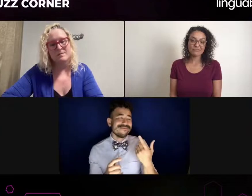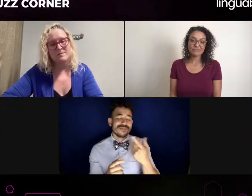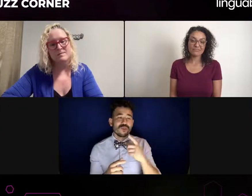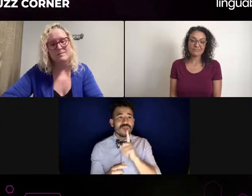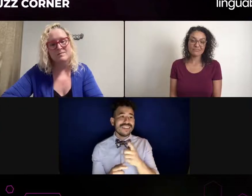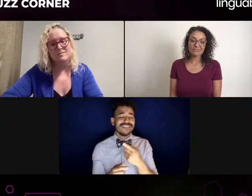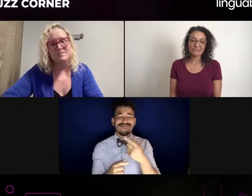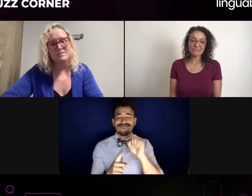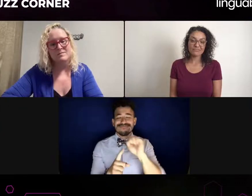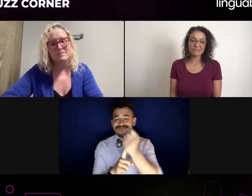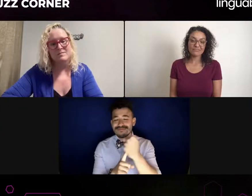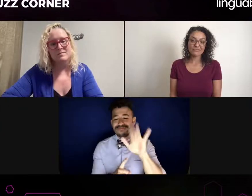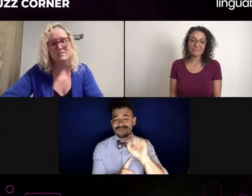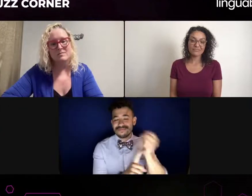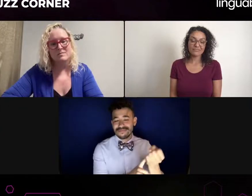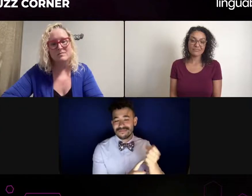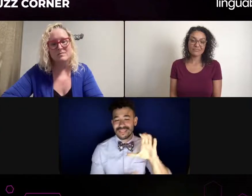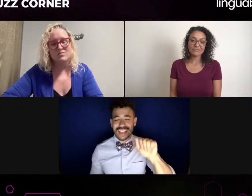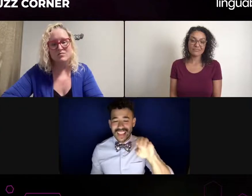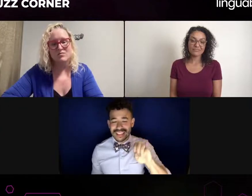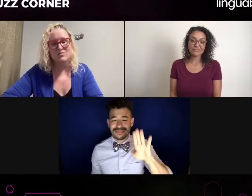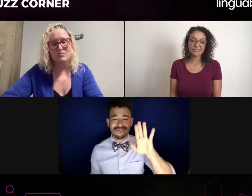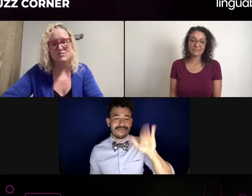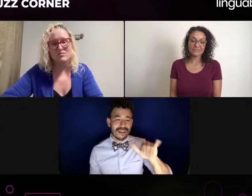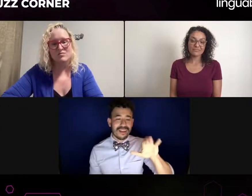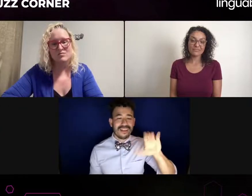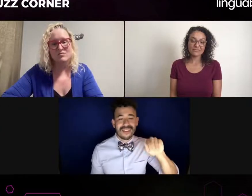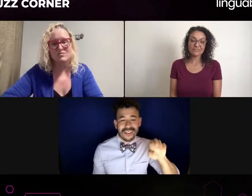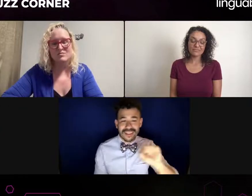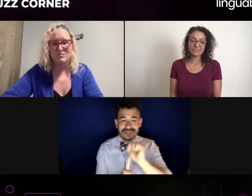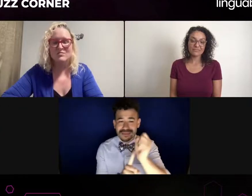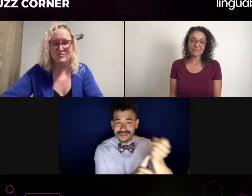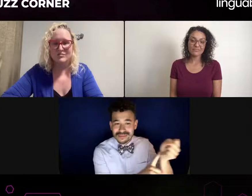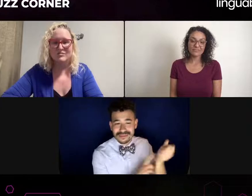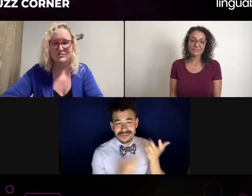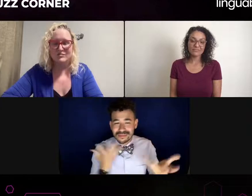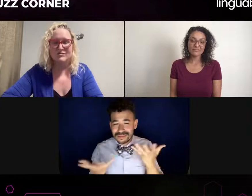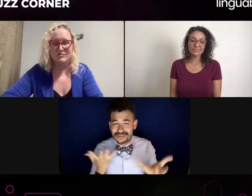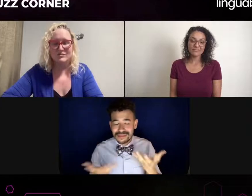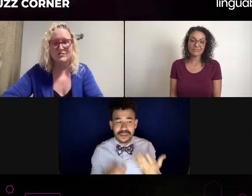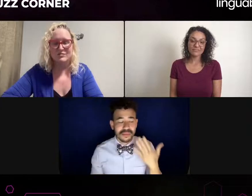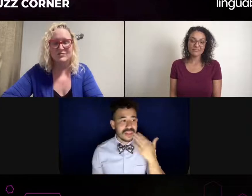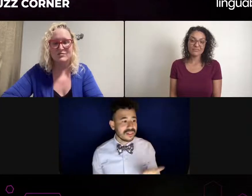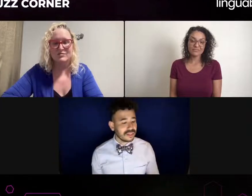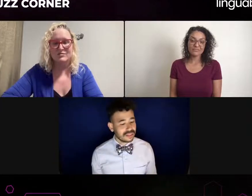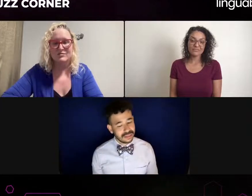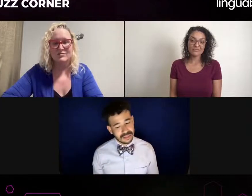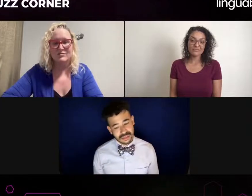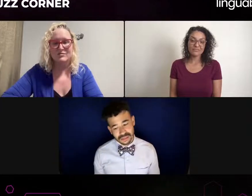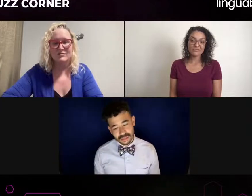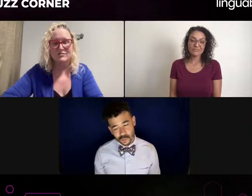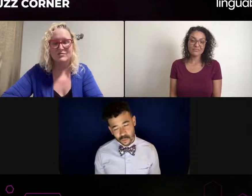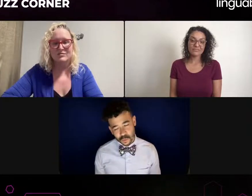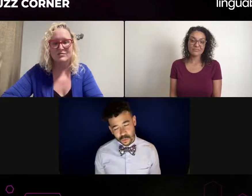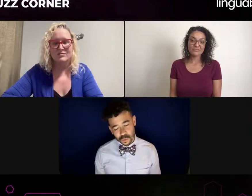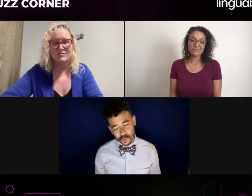No, I feel like... Sometimes we hope that the interpreter